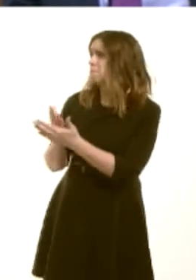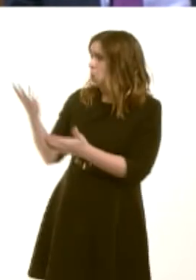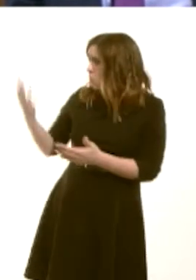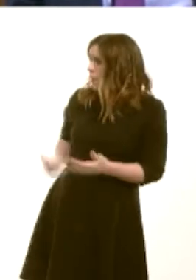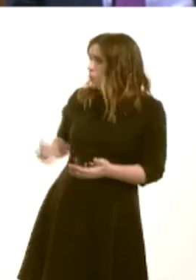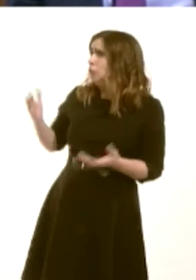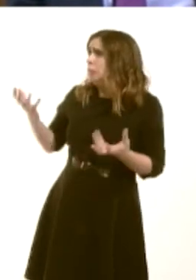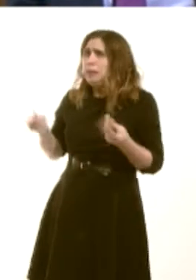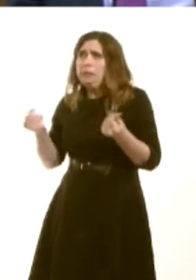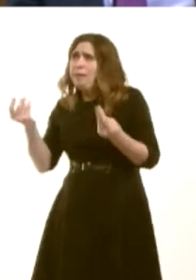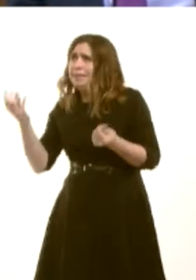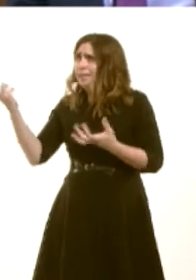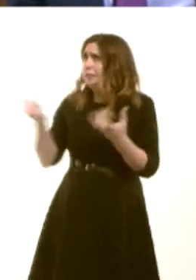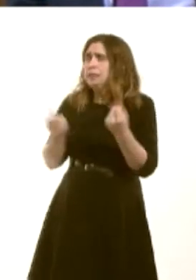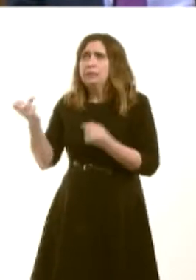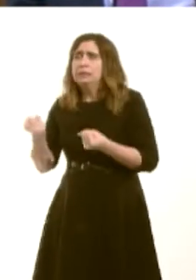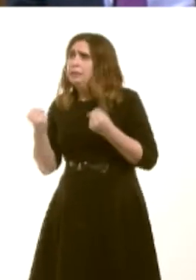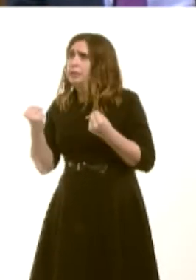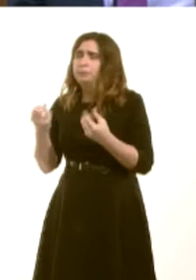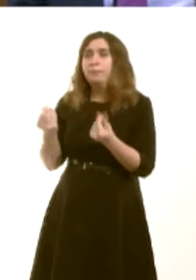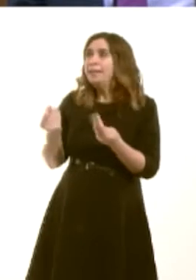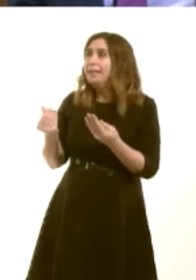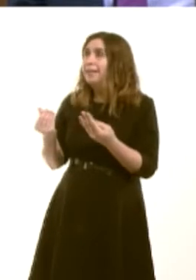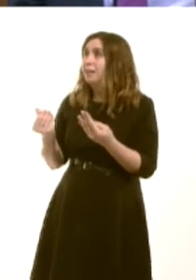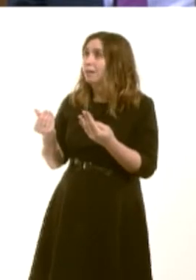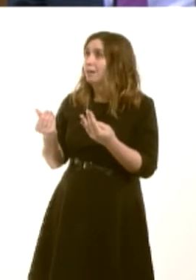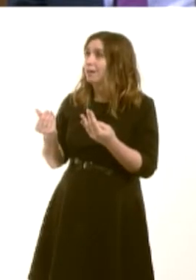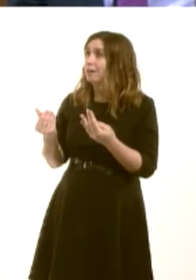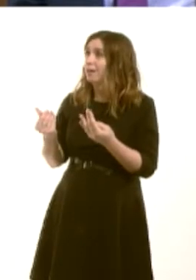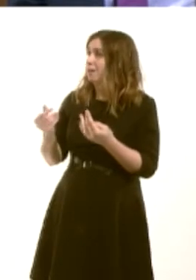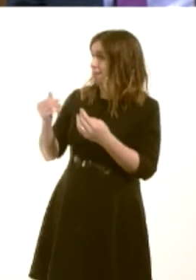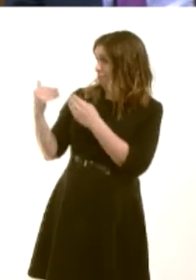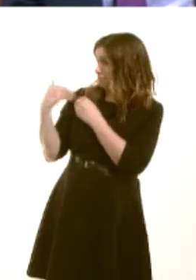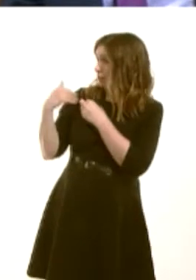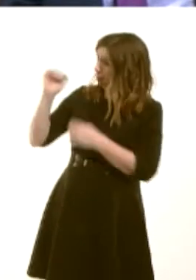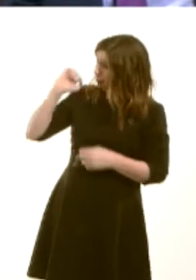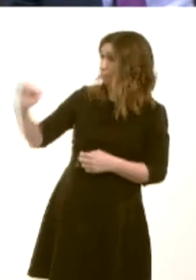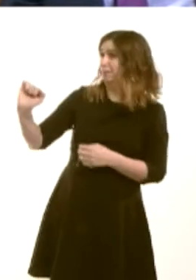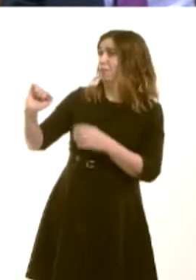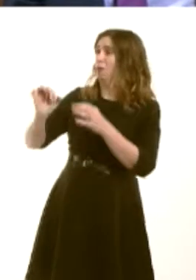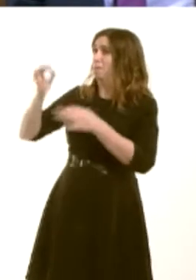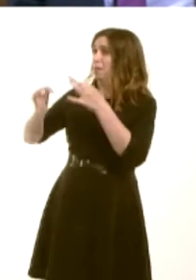he is trying to do that? He cannot avoid responsibility either for his own partyís plans, which is